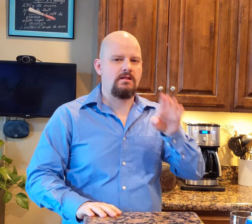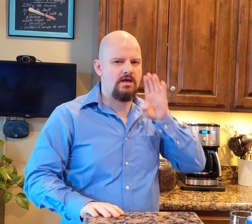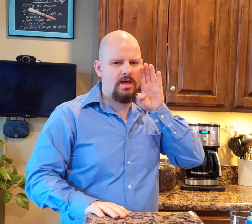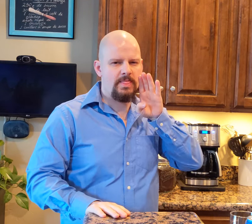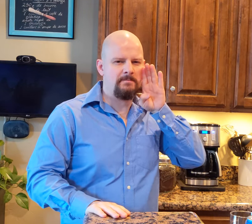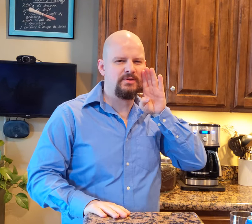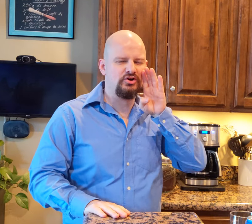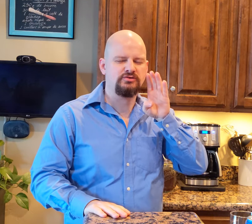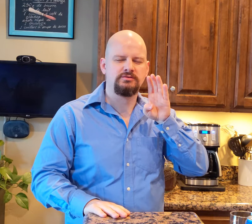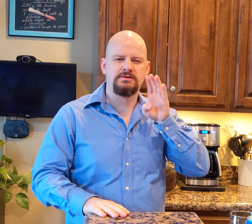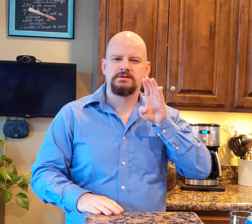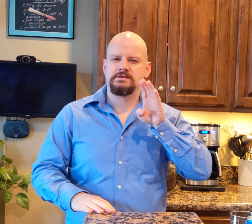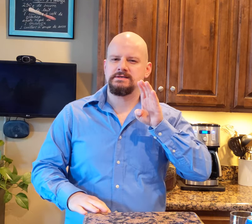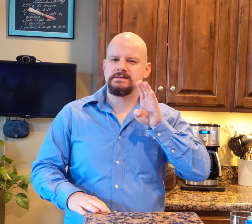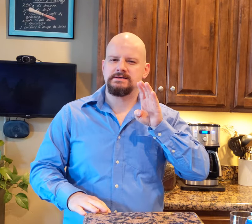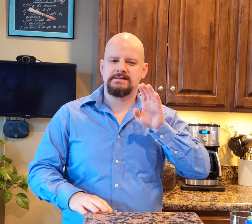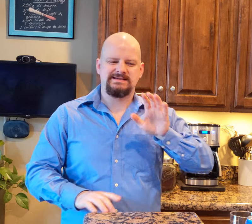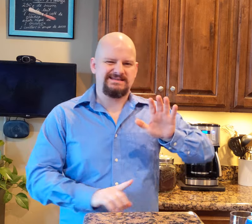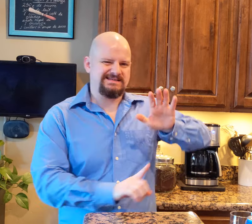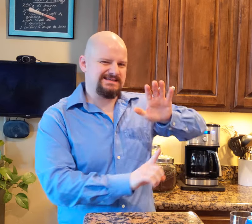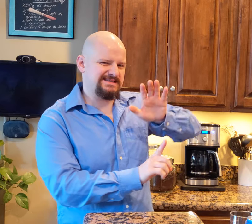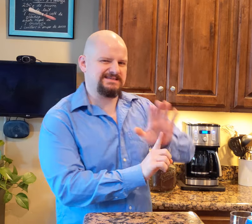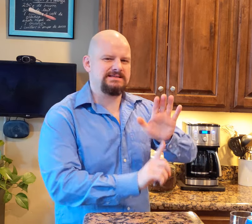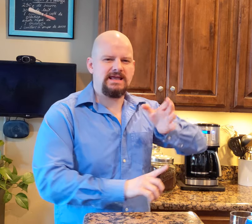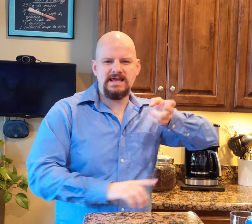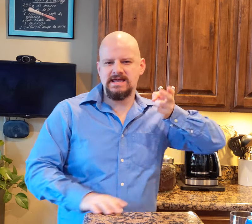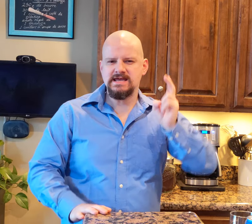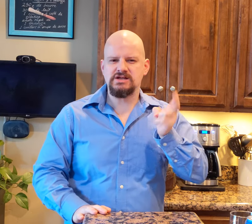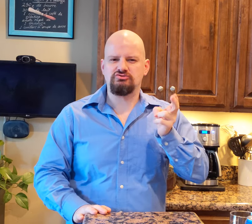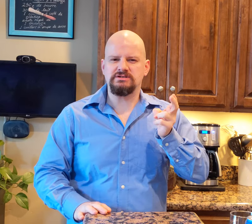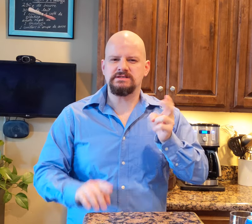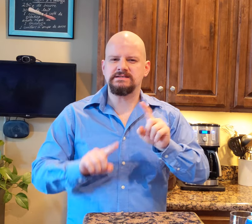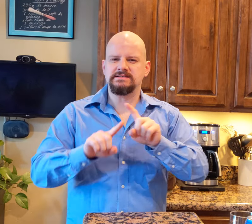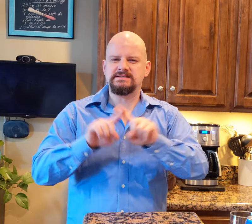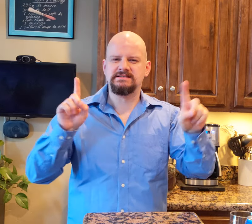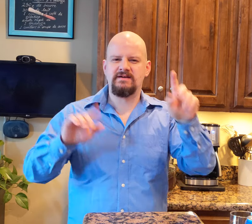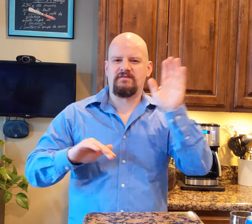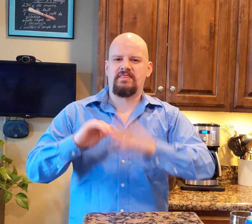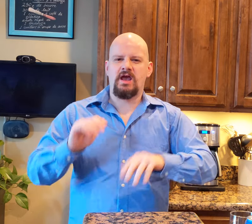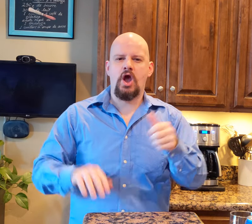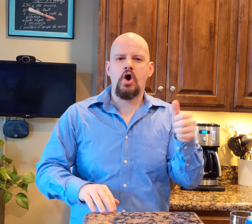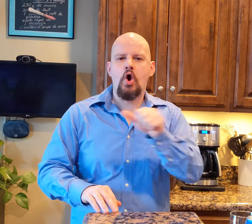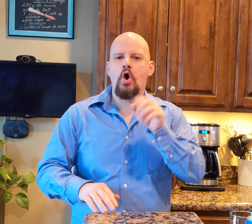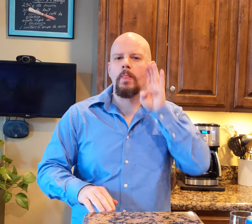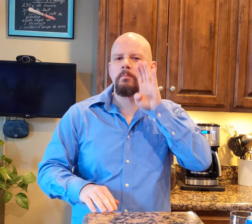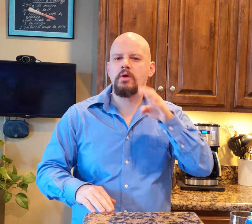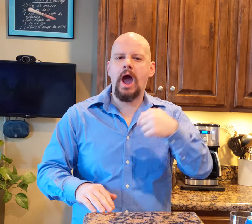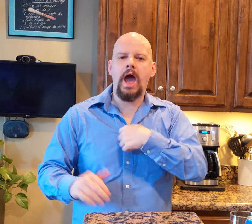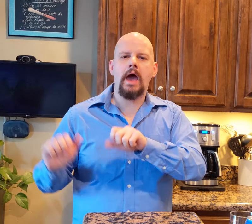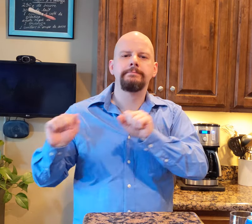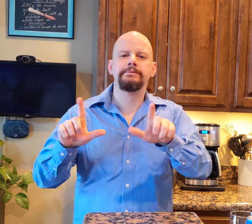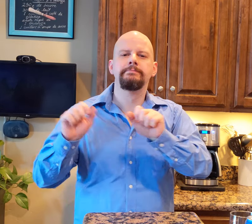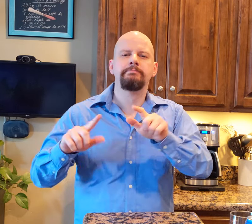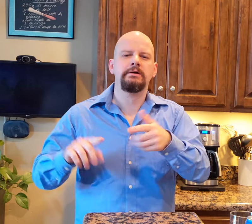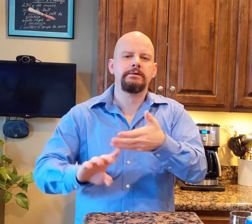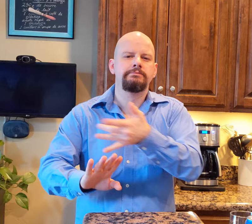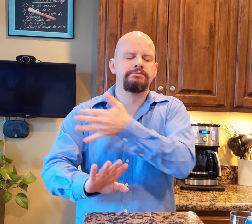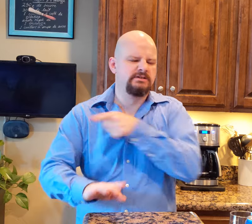This beer's history is different than other beers that I have talked about in the past videos.